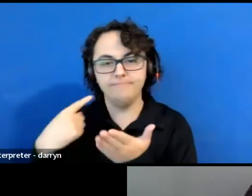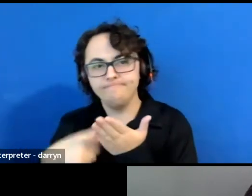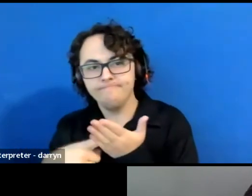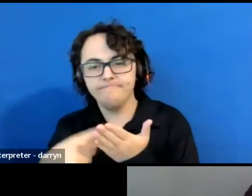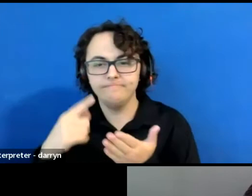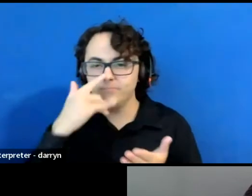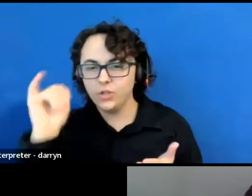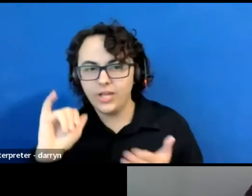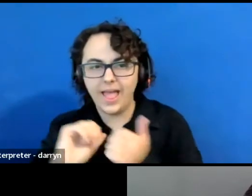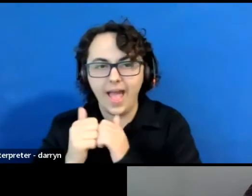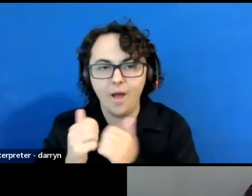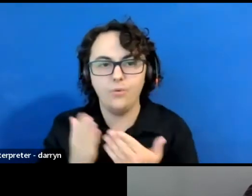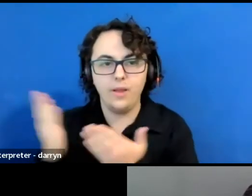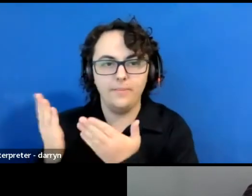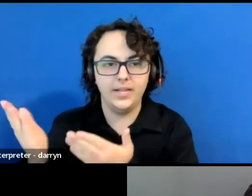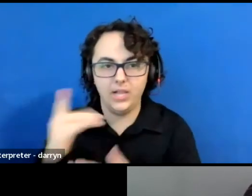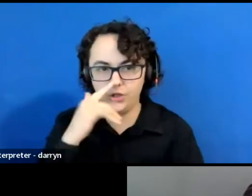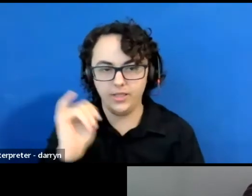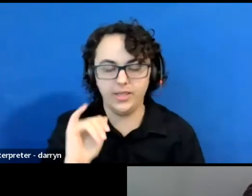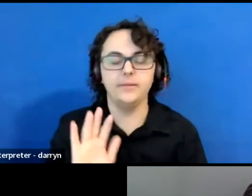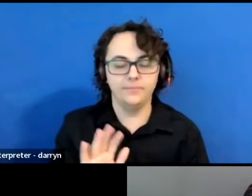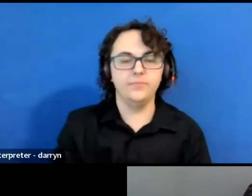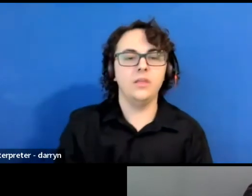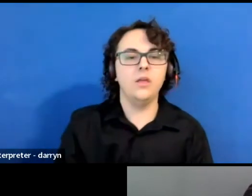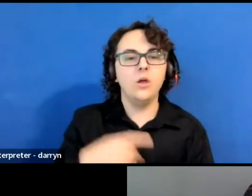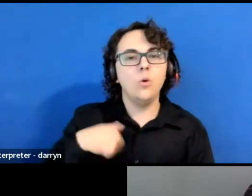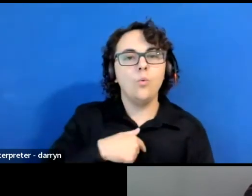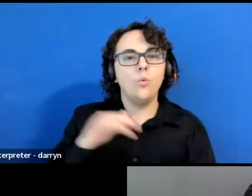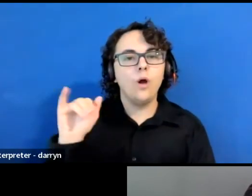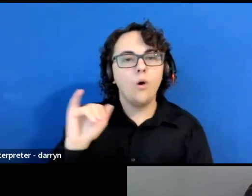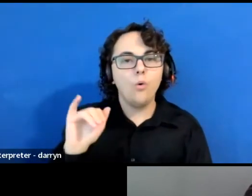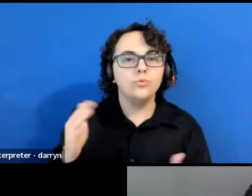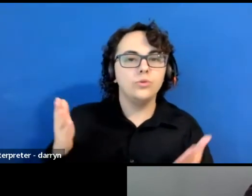We also strongly encourage you to, again, as I mentioned,